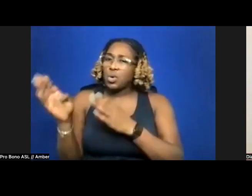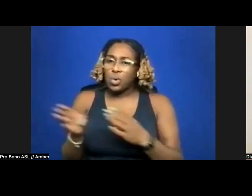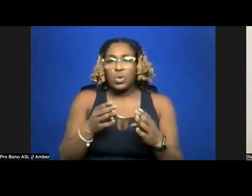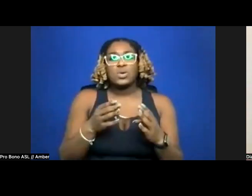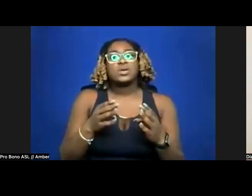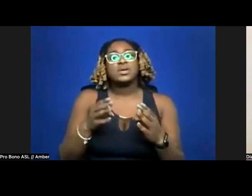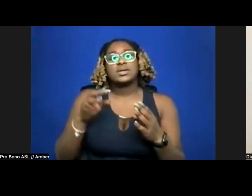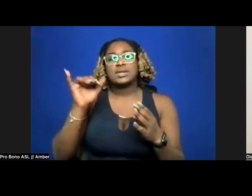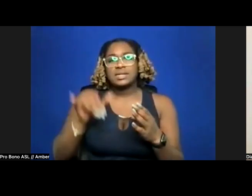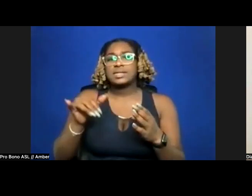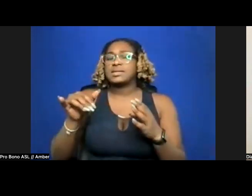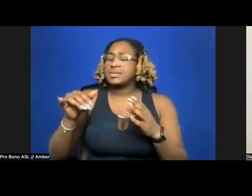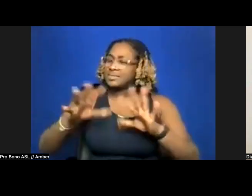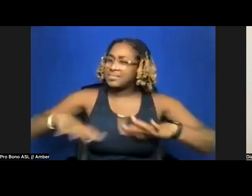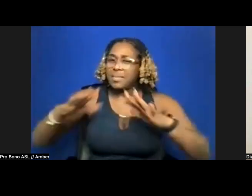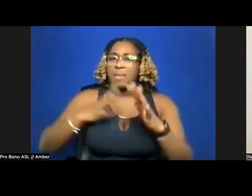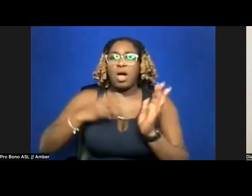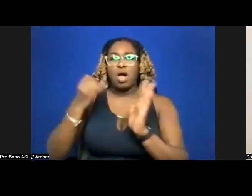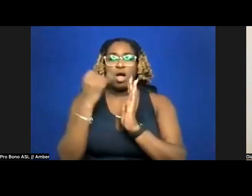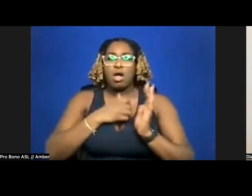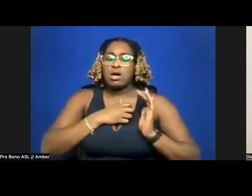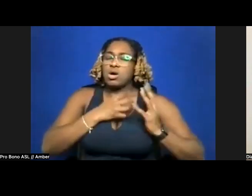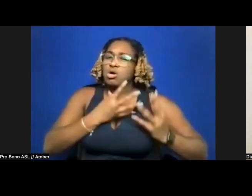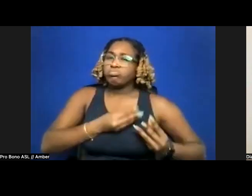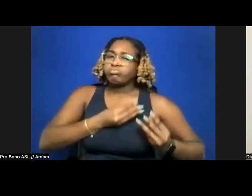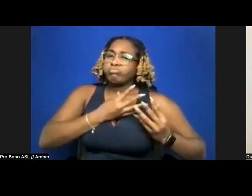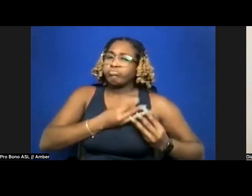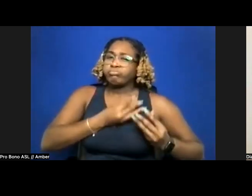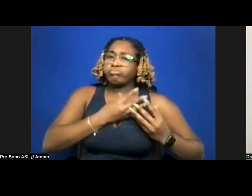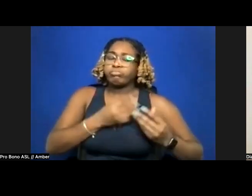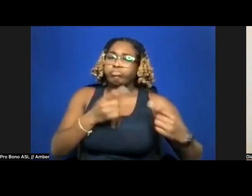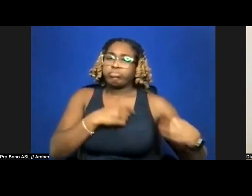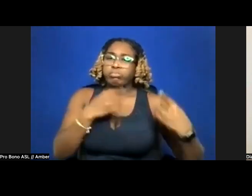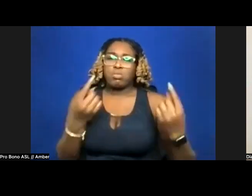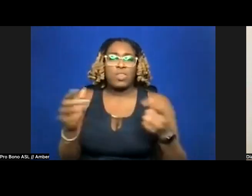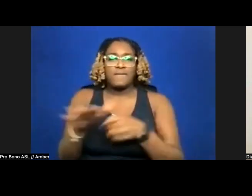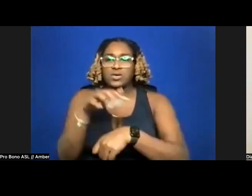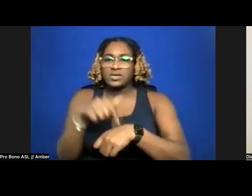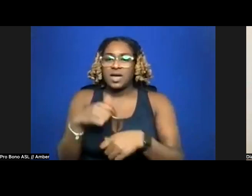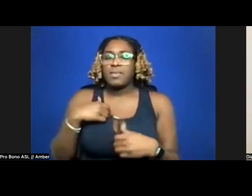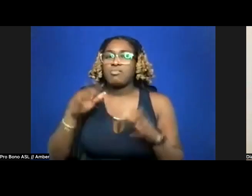My heart has been just leaping this entire time, and I am so grateful. Thank you so